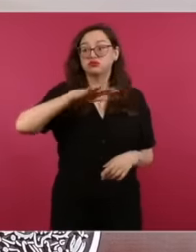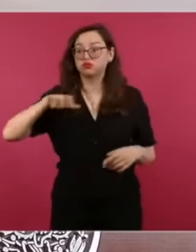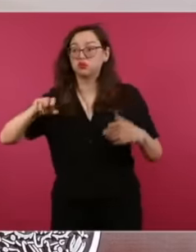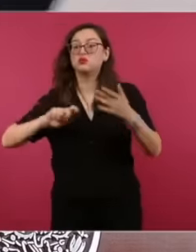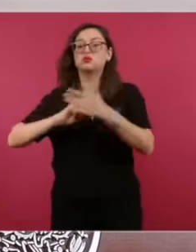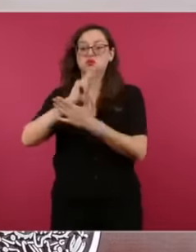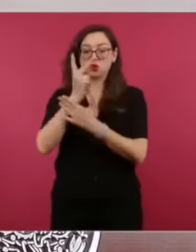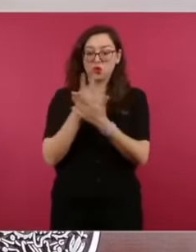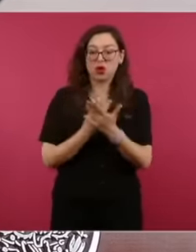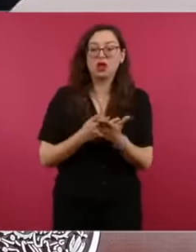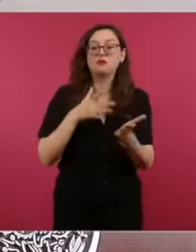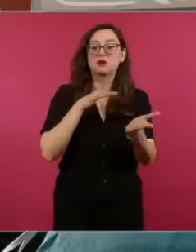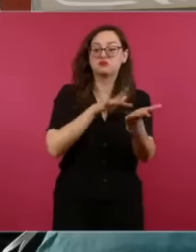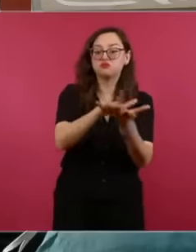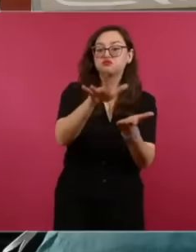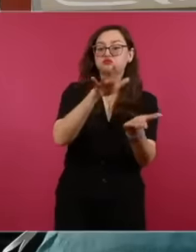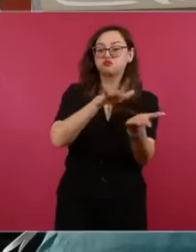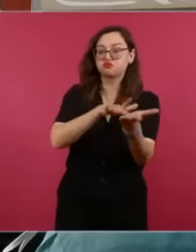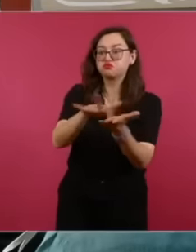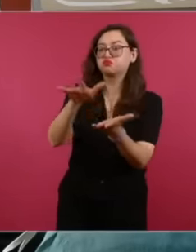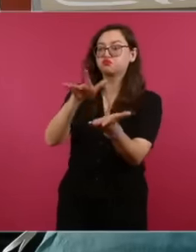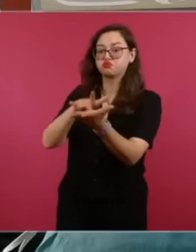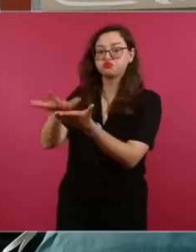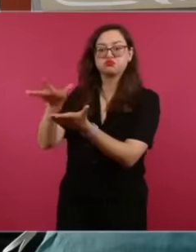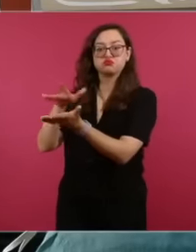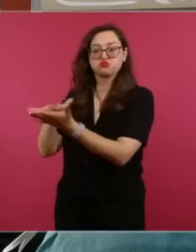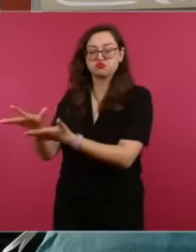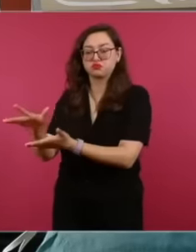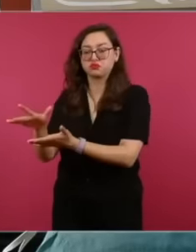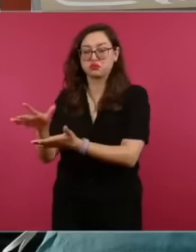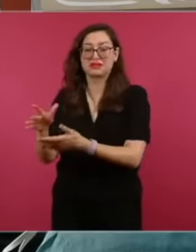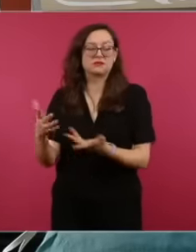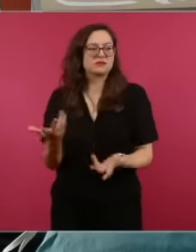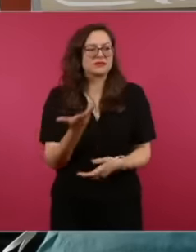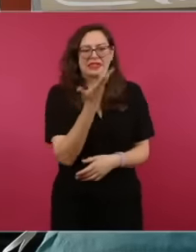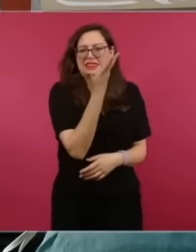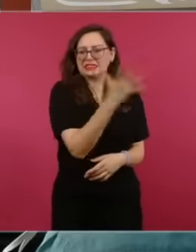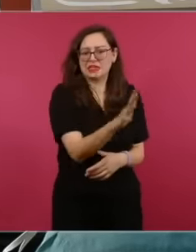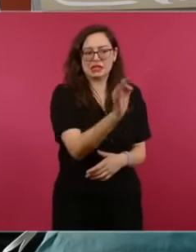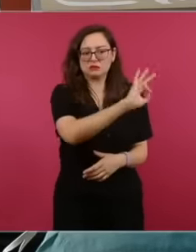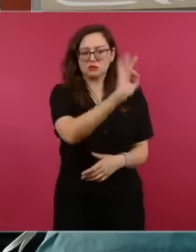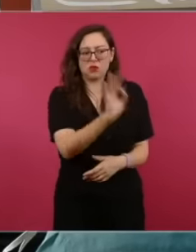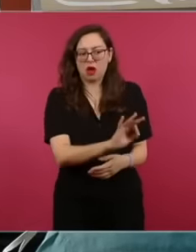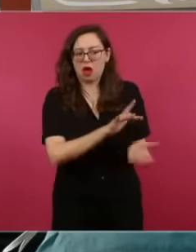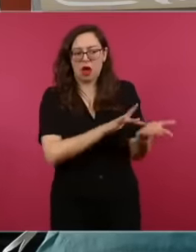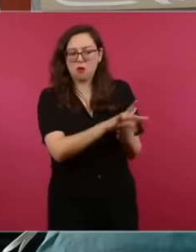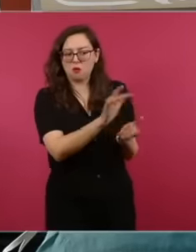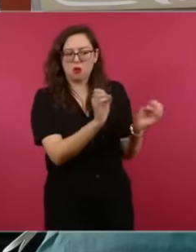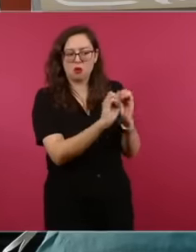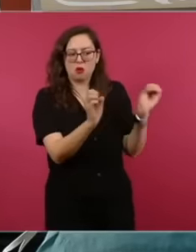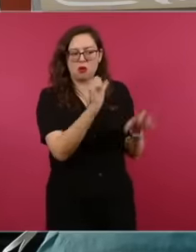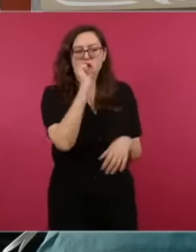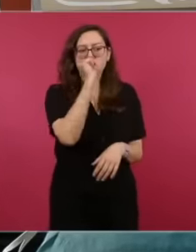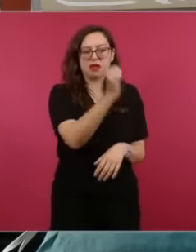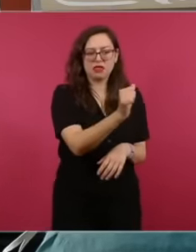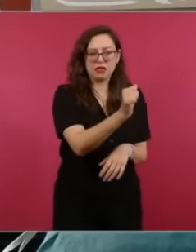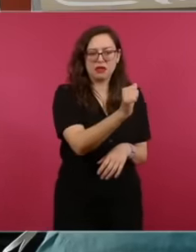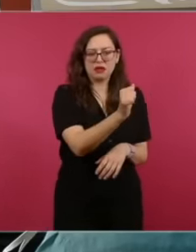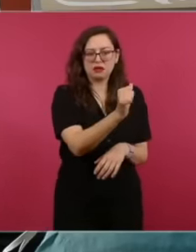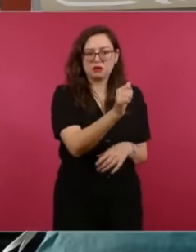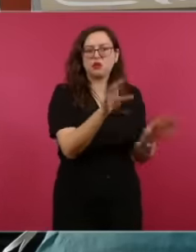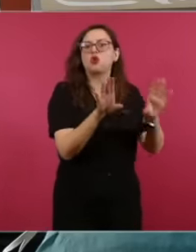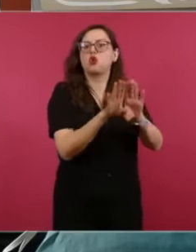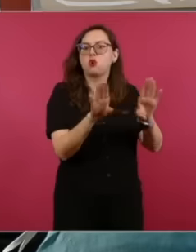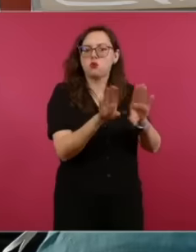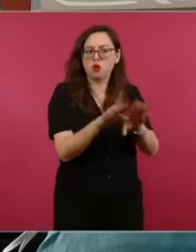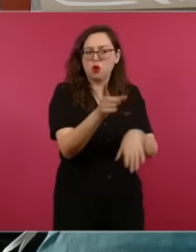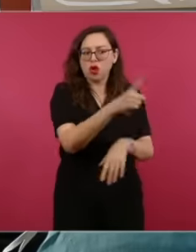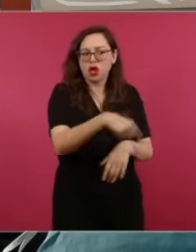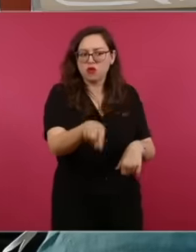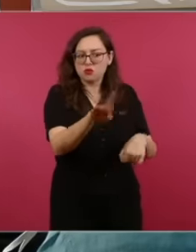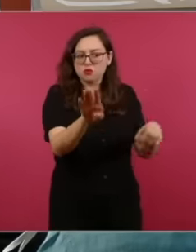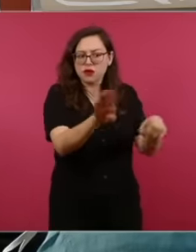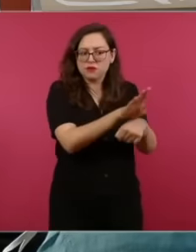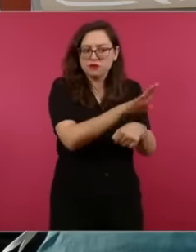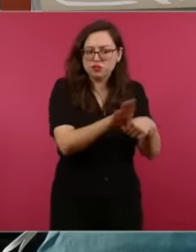the 10% that do not directly receive this support also benefit because